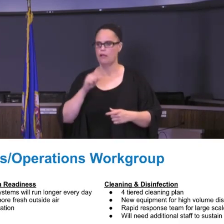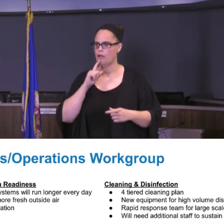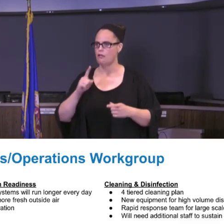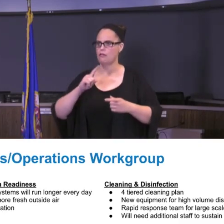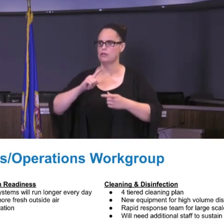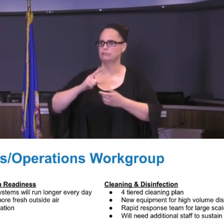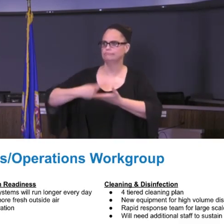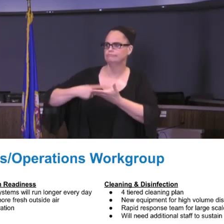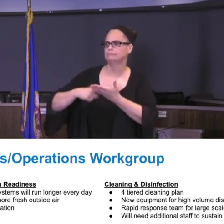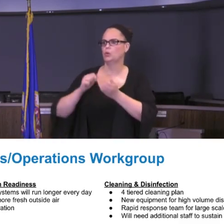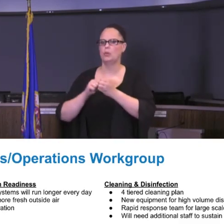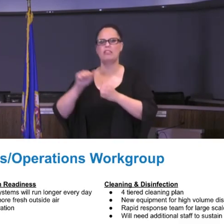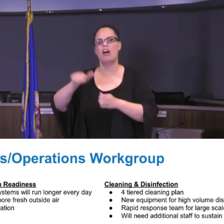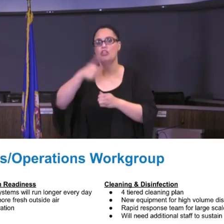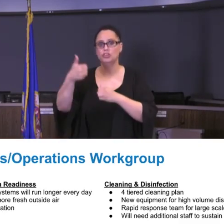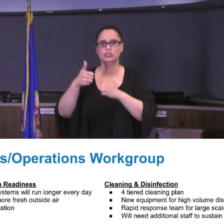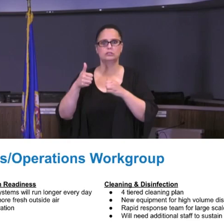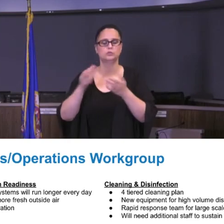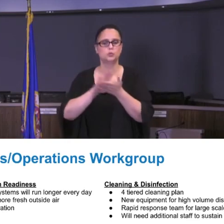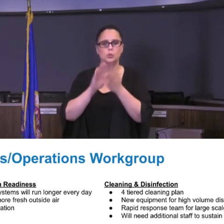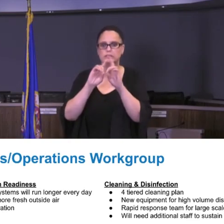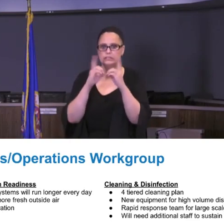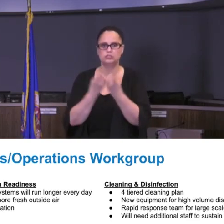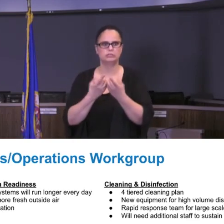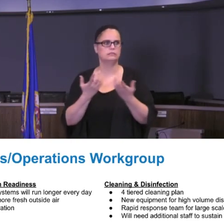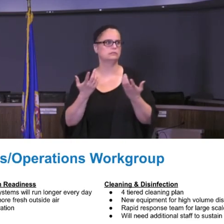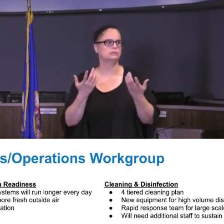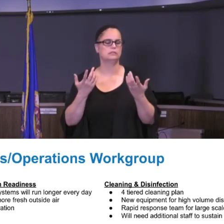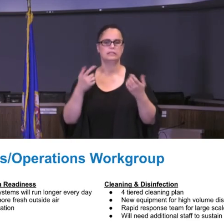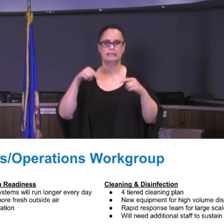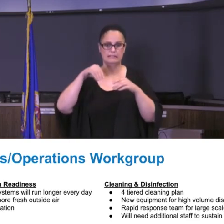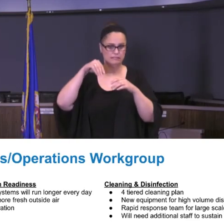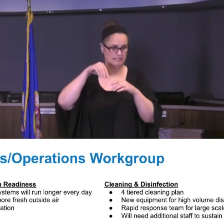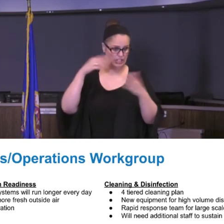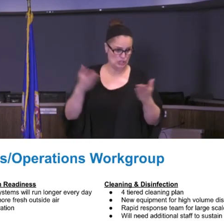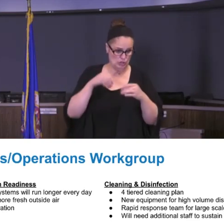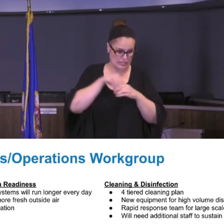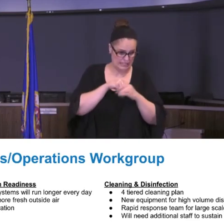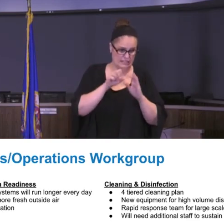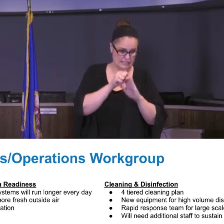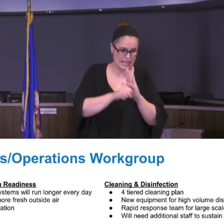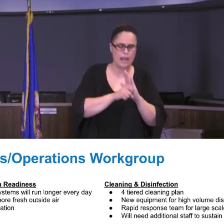metro-wide districts, our states districts and our national districts and all of us in every one of those